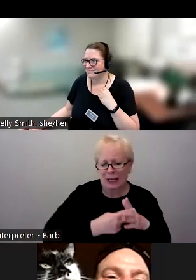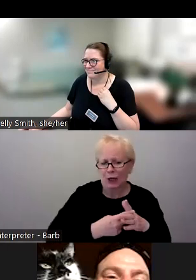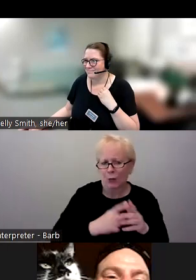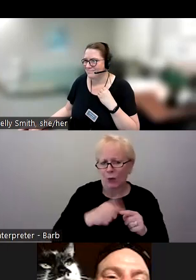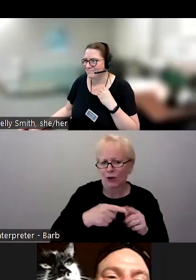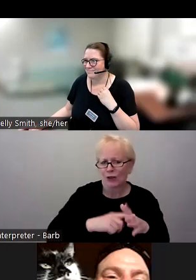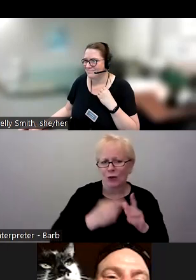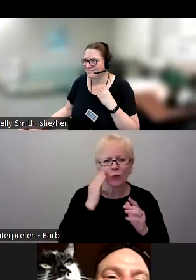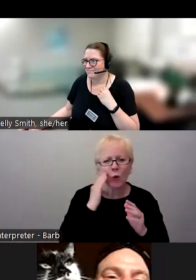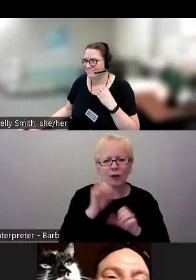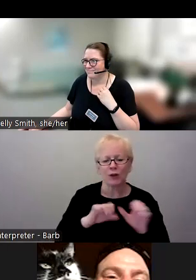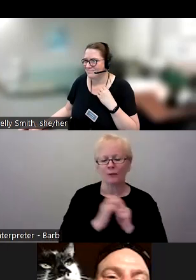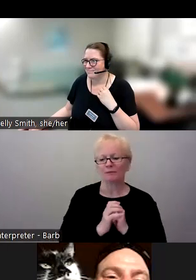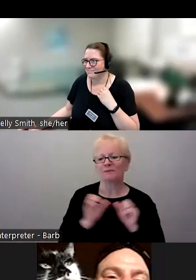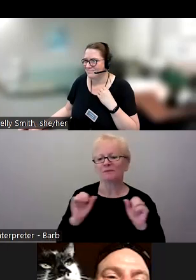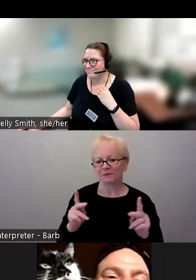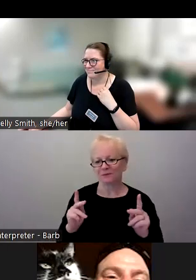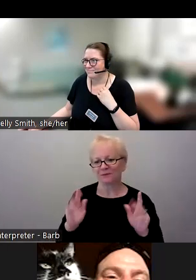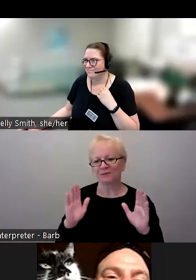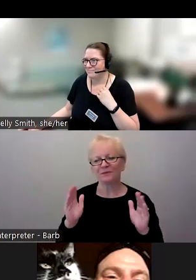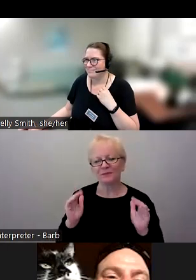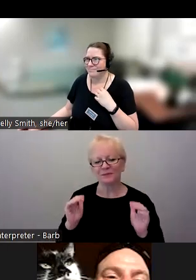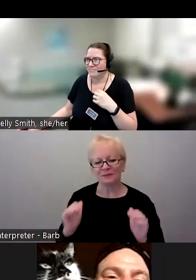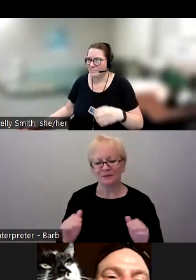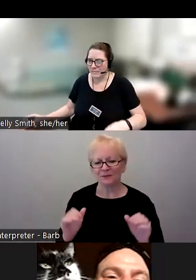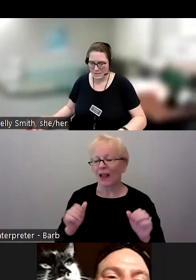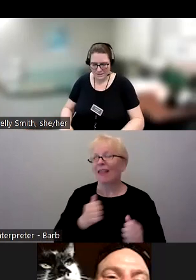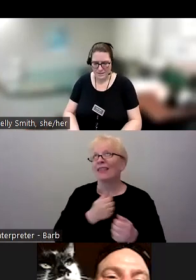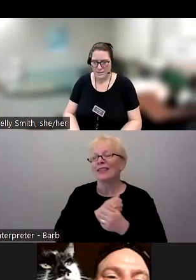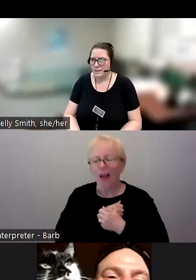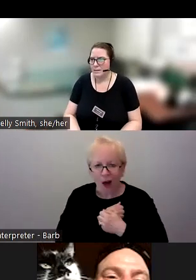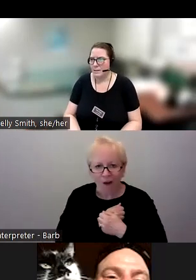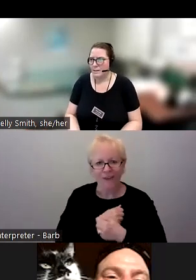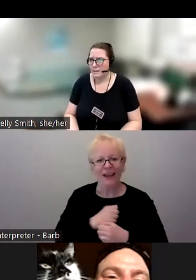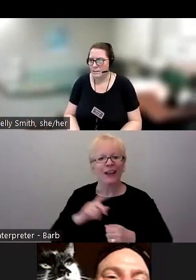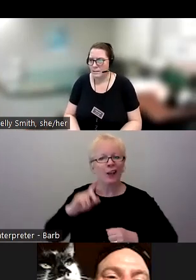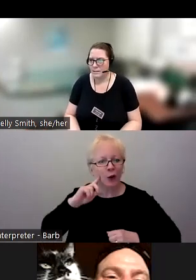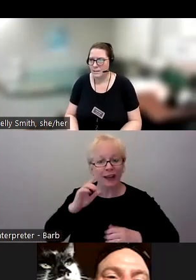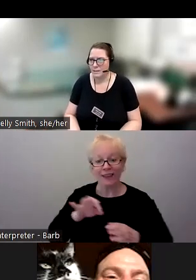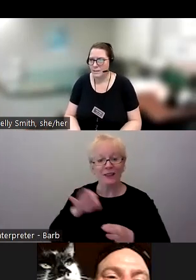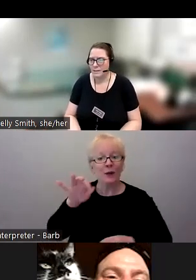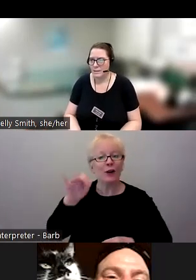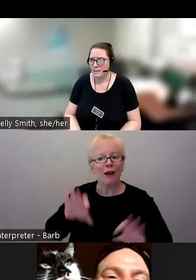And I'm hearing and the spirit of Open and this program just really helps you embrace